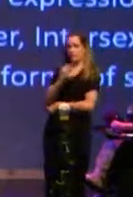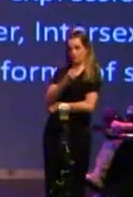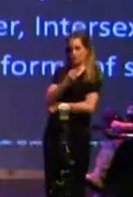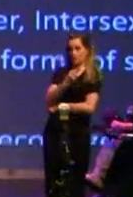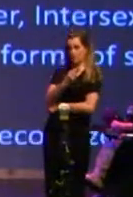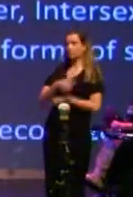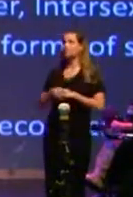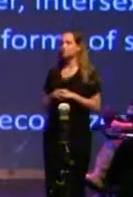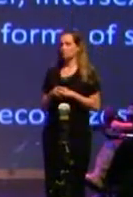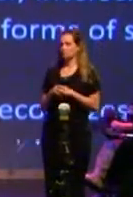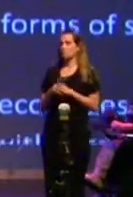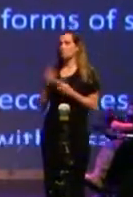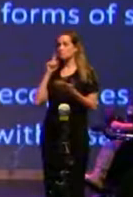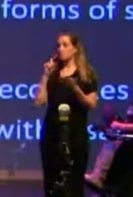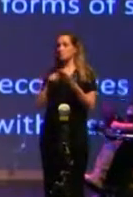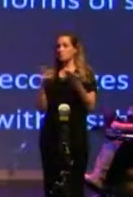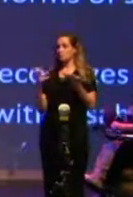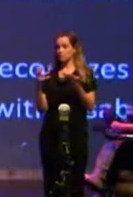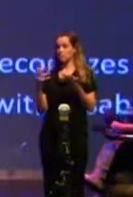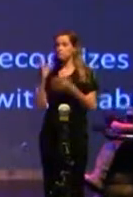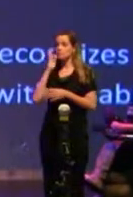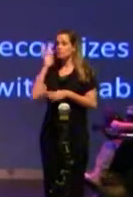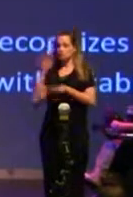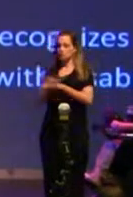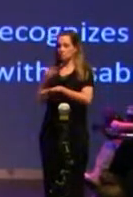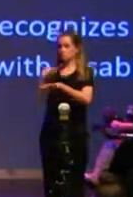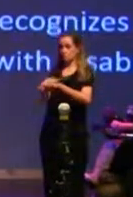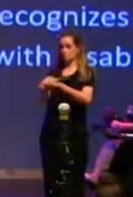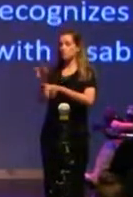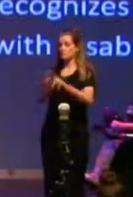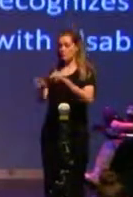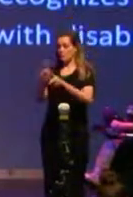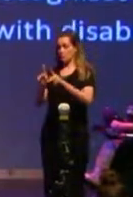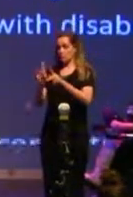unceded territory of the Algonquin people and we recognize that this is